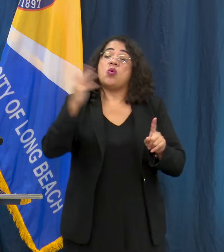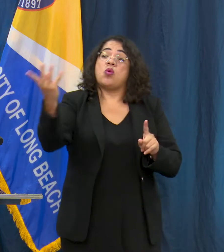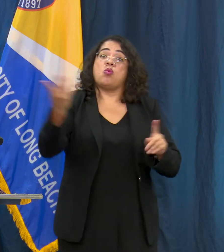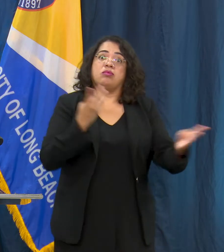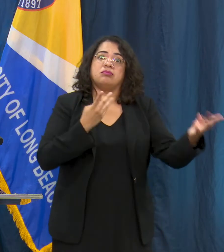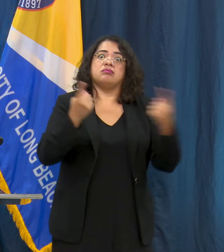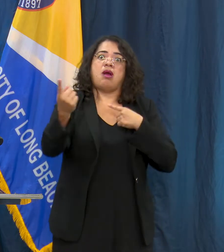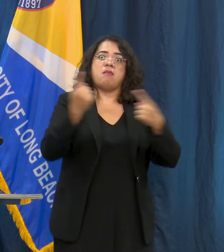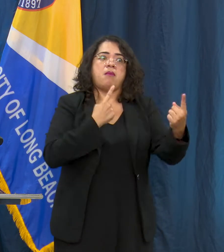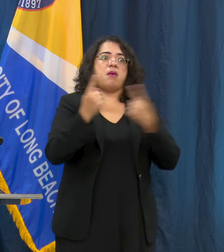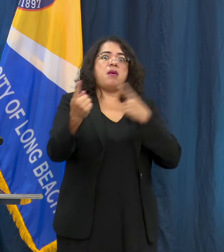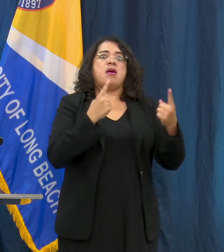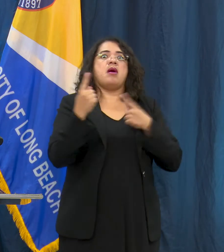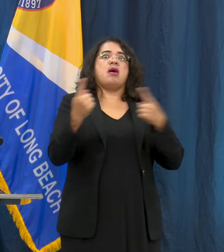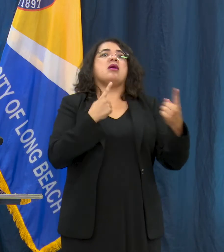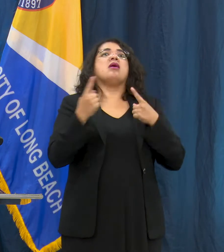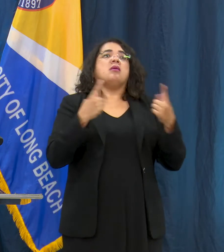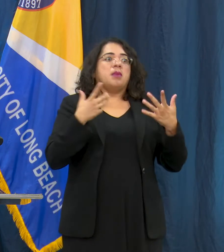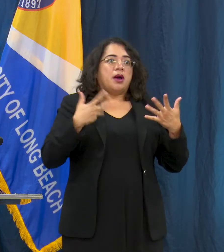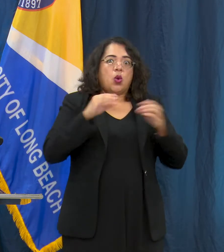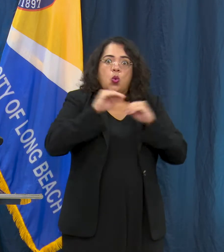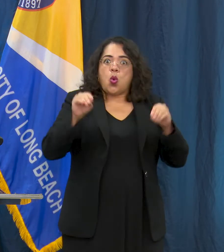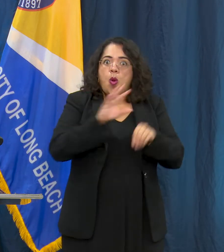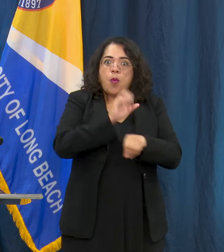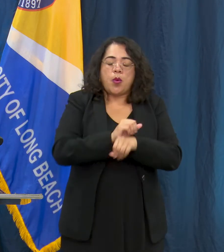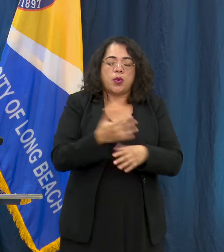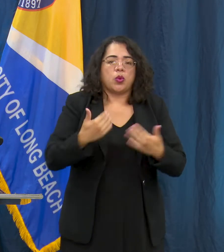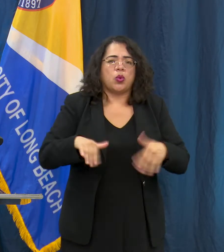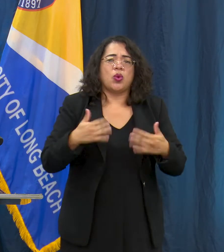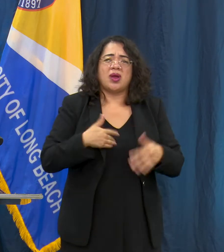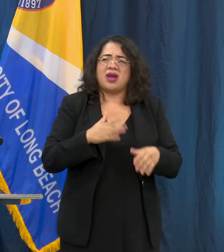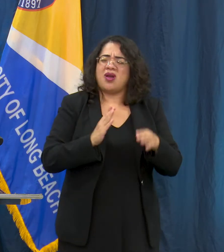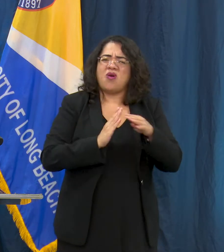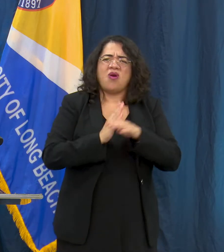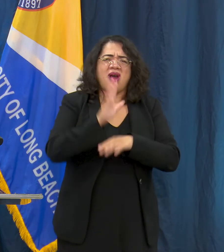away. The demand on the testing sites - we had over 500 tests given at one of our